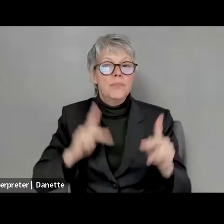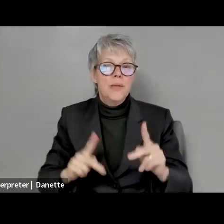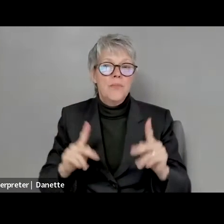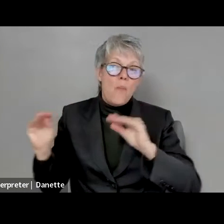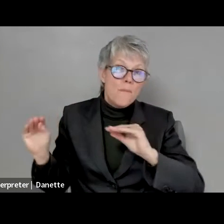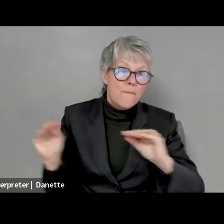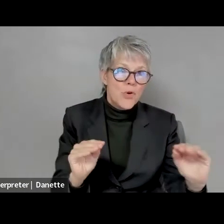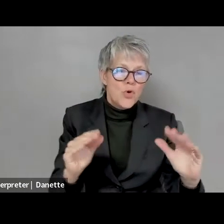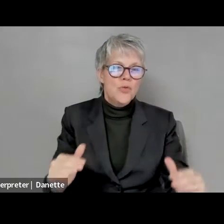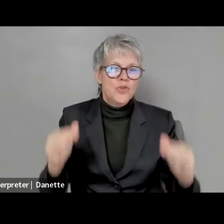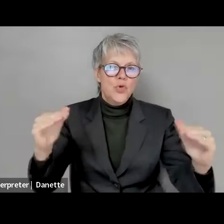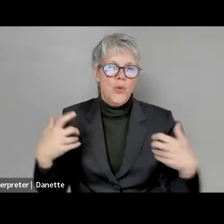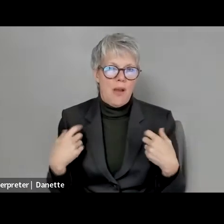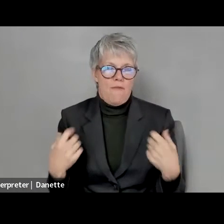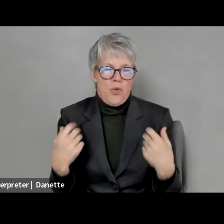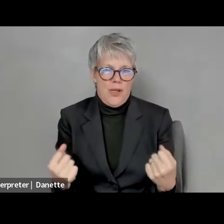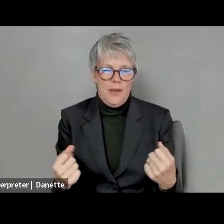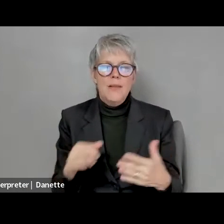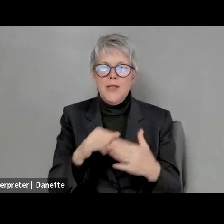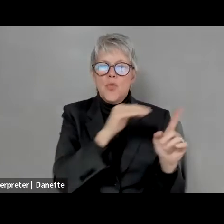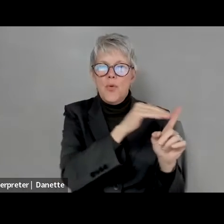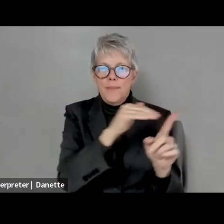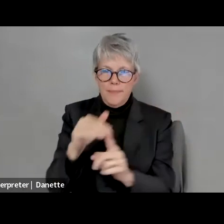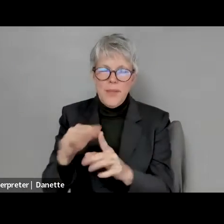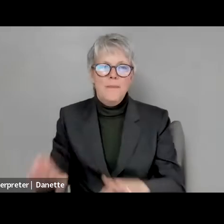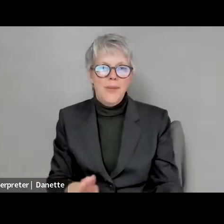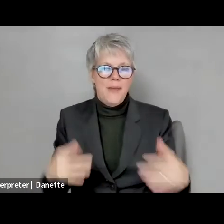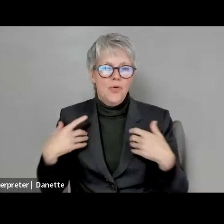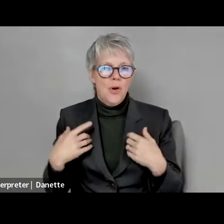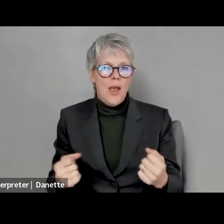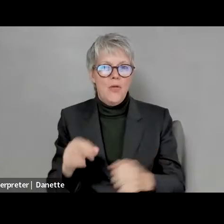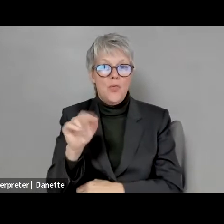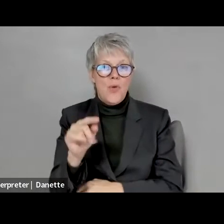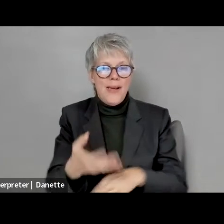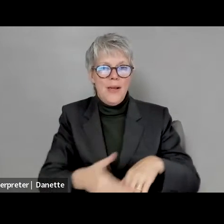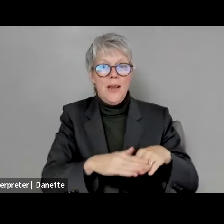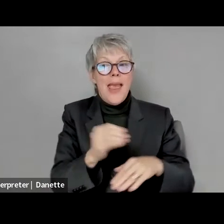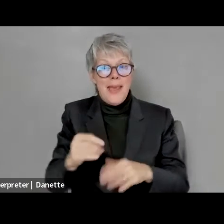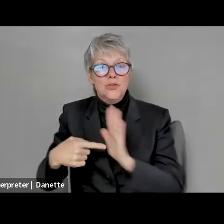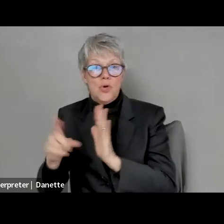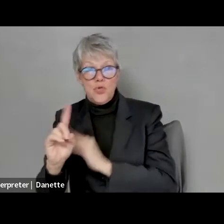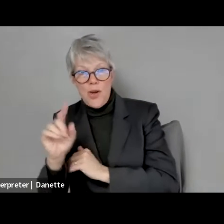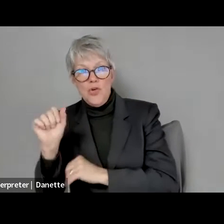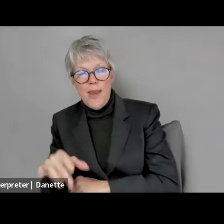Kelly Crosbie: That's just a reminder about the out rate increases, and where you can find that information on the Medicaid website